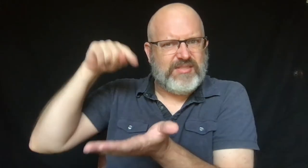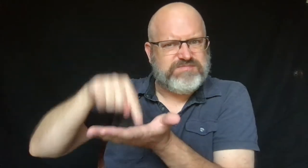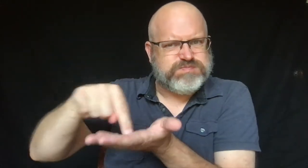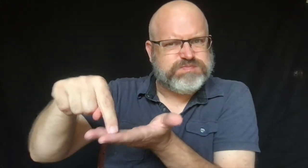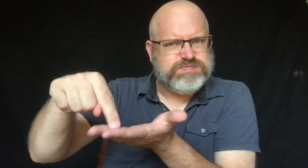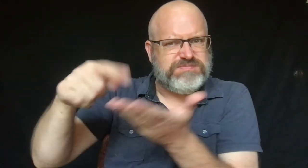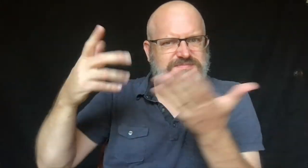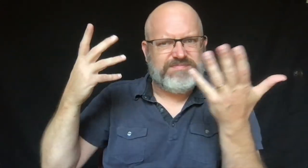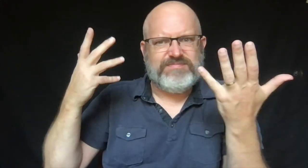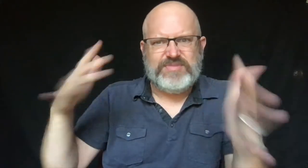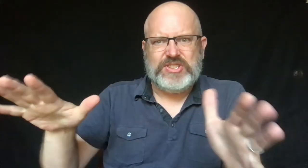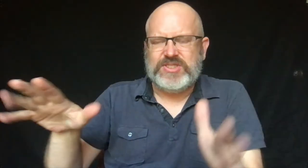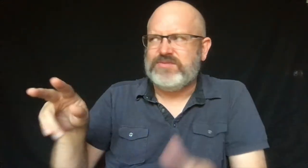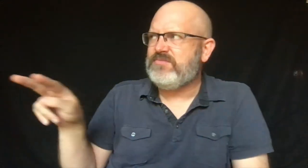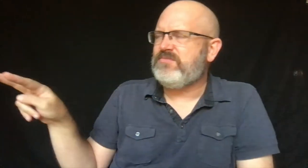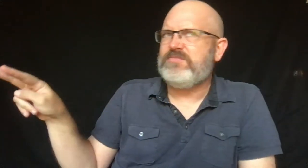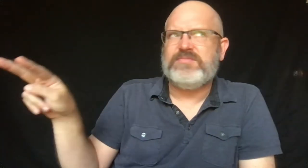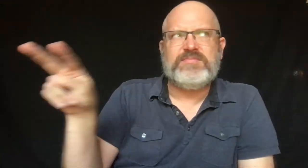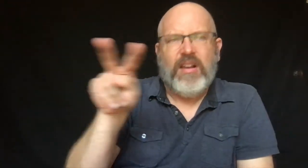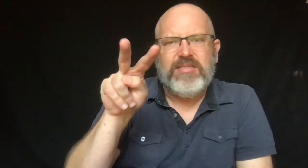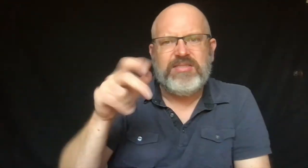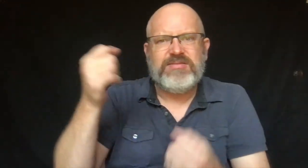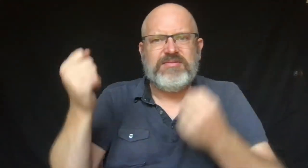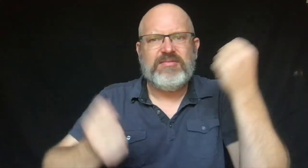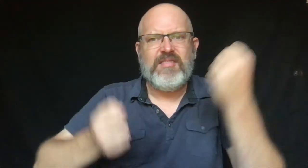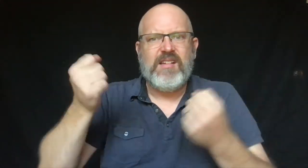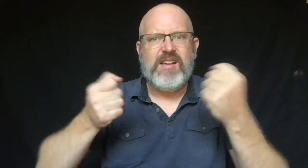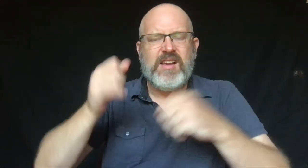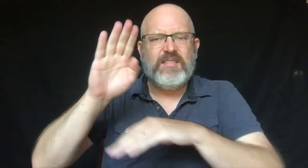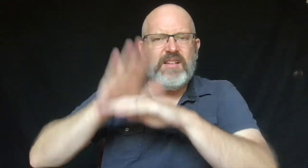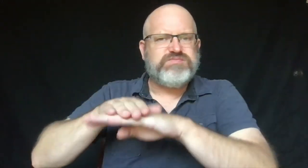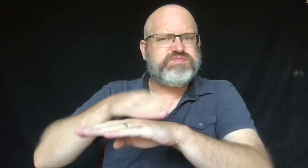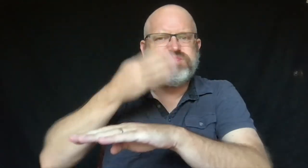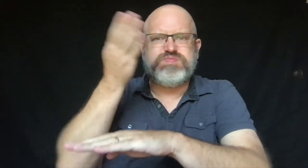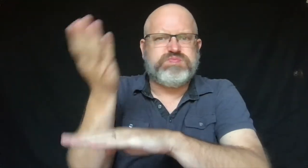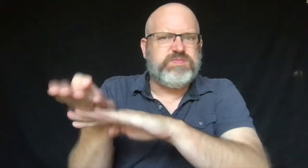Sam saw many strange things that the tornado had done.